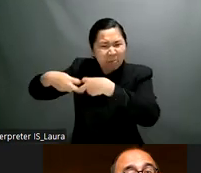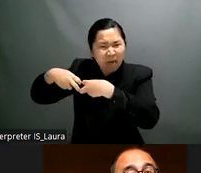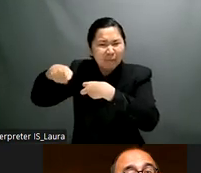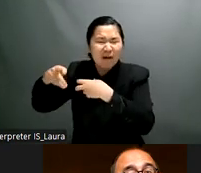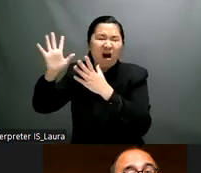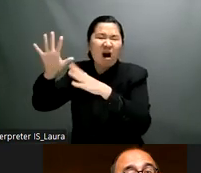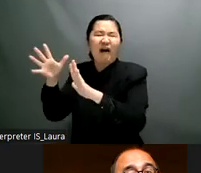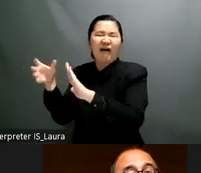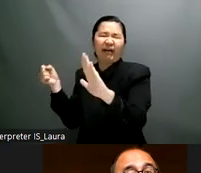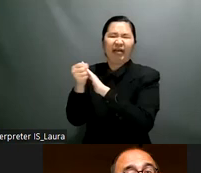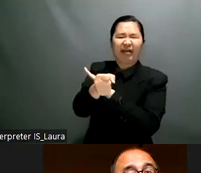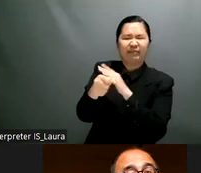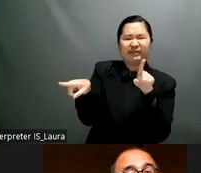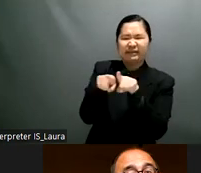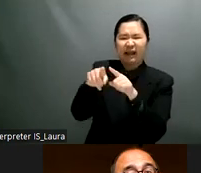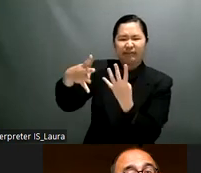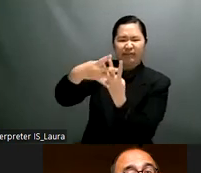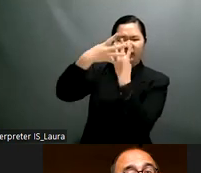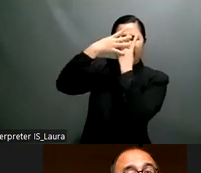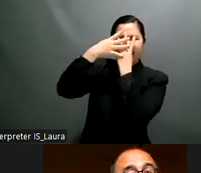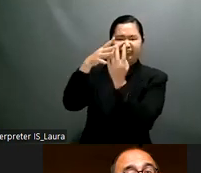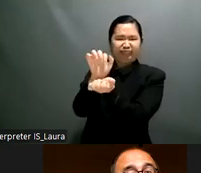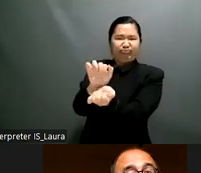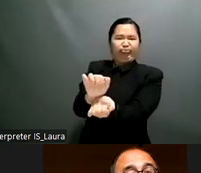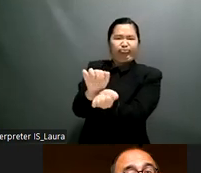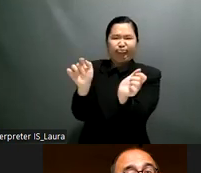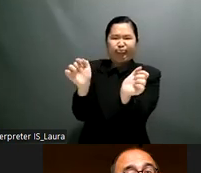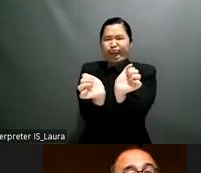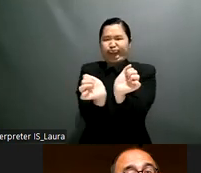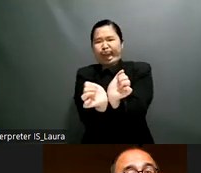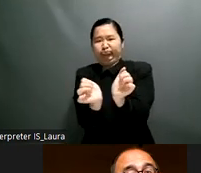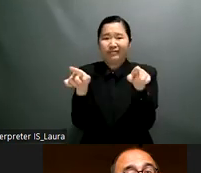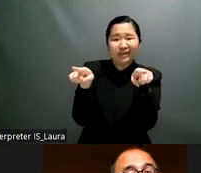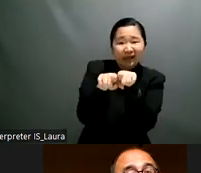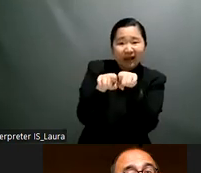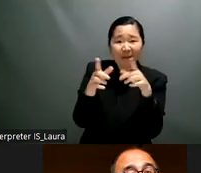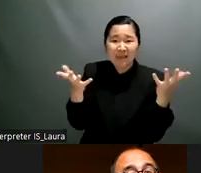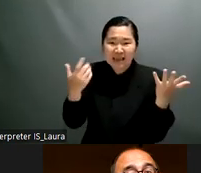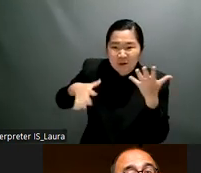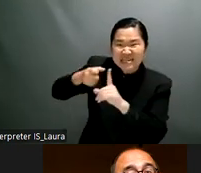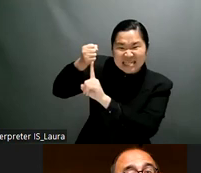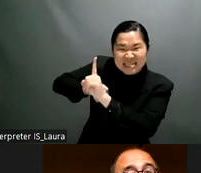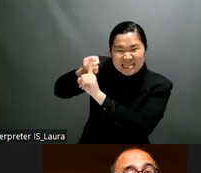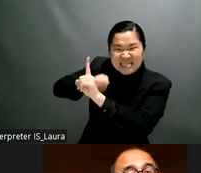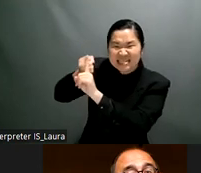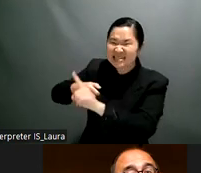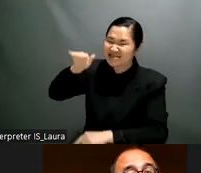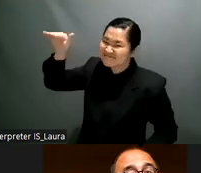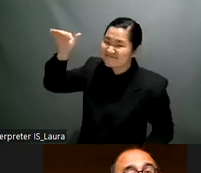is the most stigmatizing and backward ministry in indonesia in terms of its view of persons with